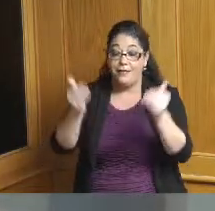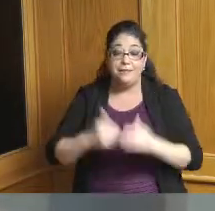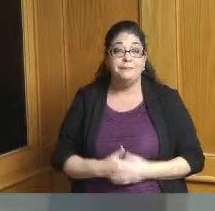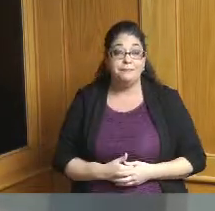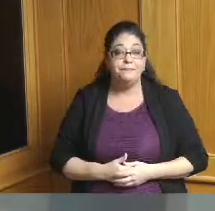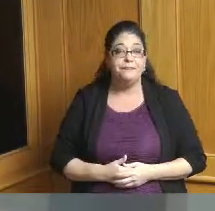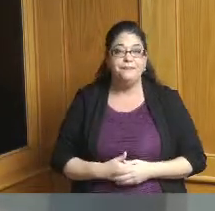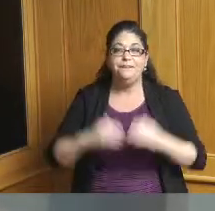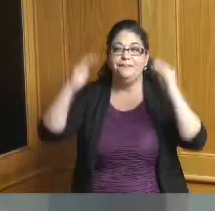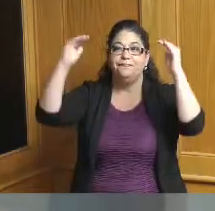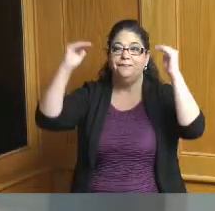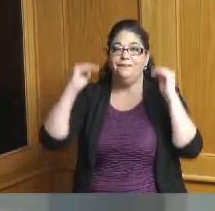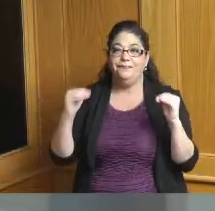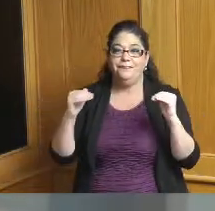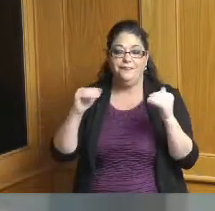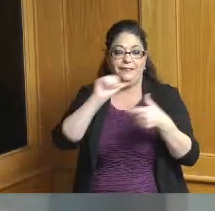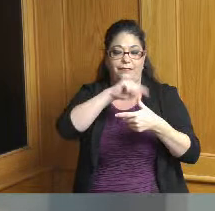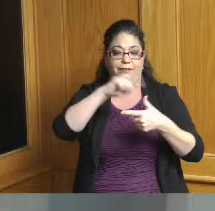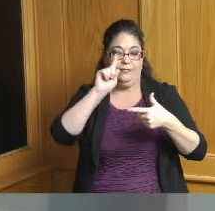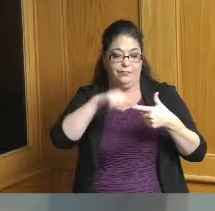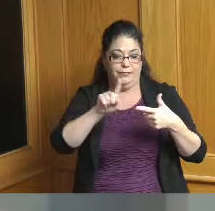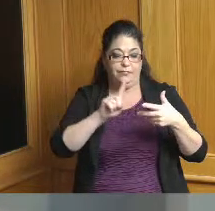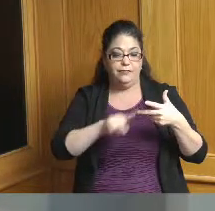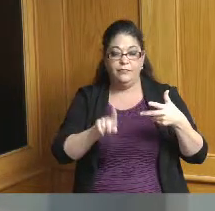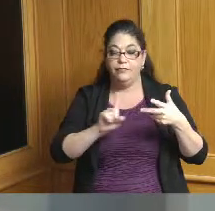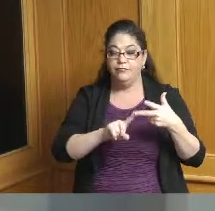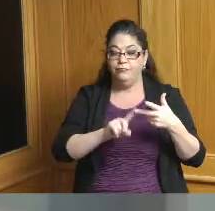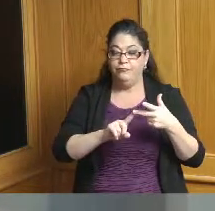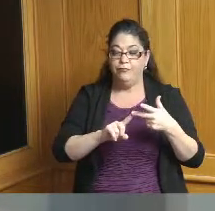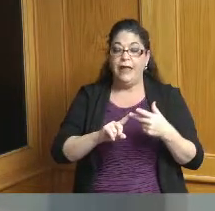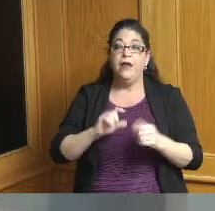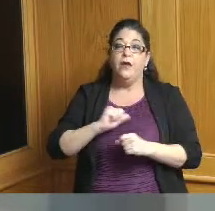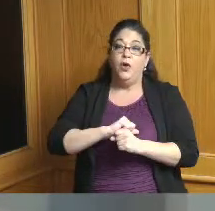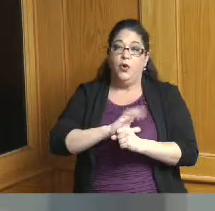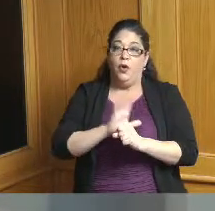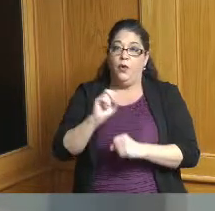to the next item on our agenda which is a comprehensive update on Covid-19 spread and